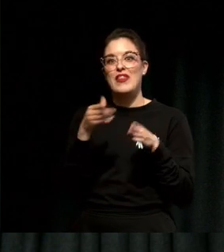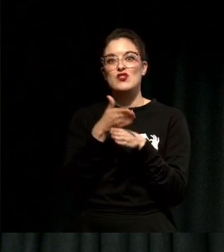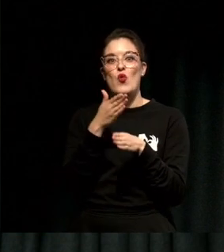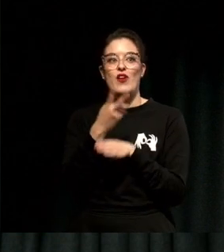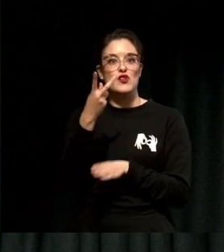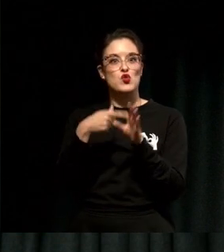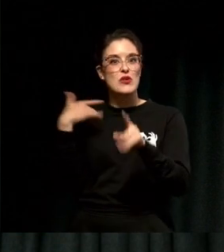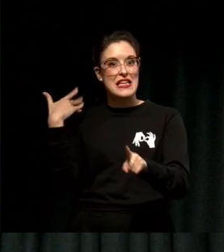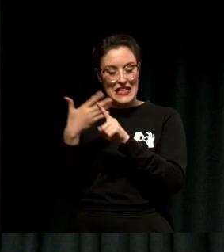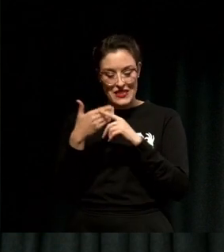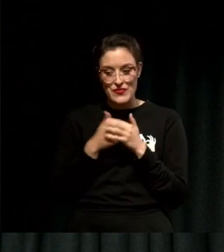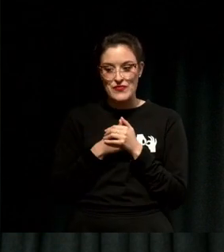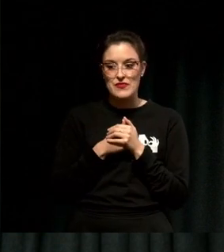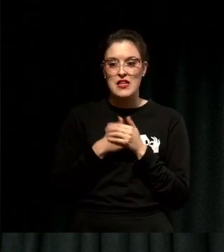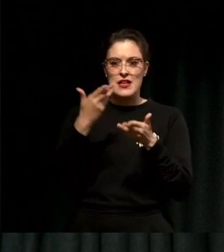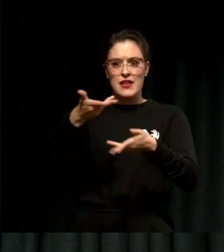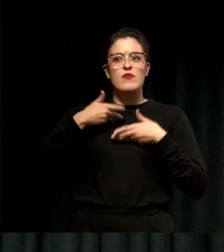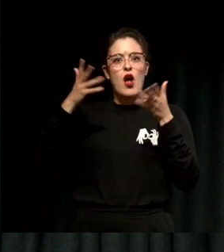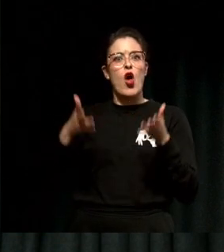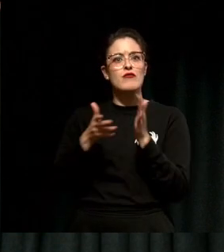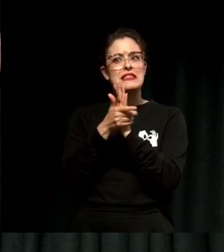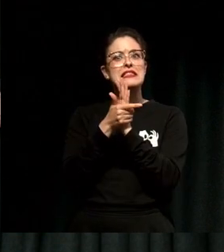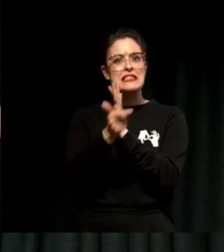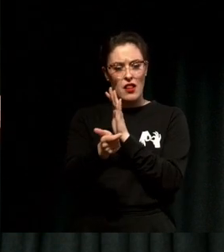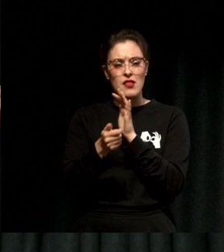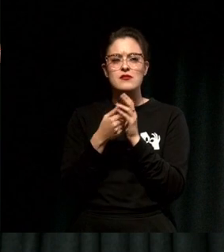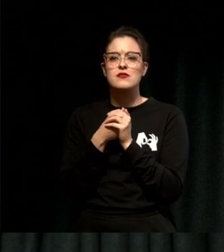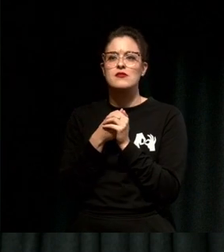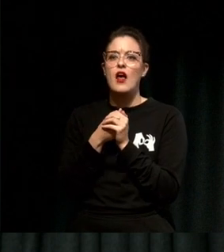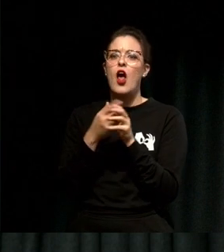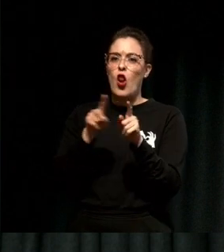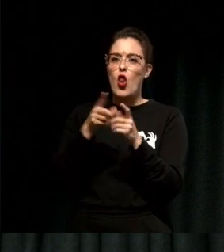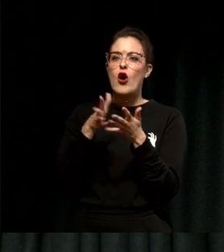I had to have to be a better leader, to act with integrity, and to build a network of